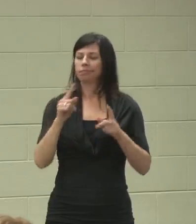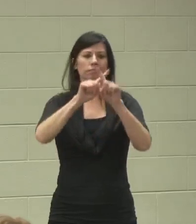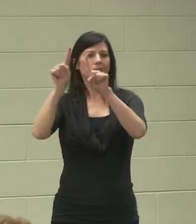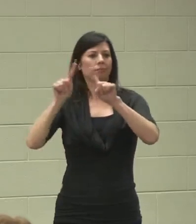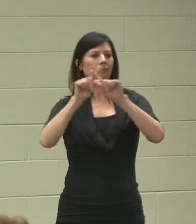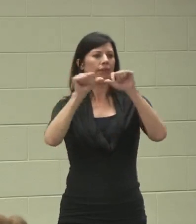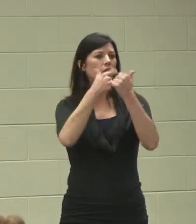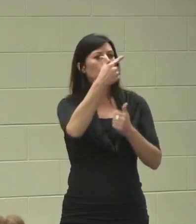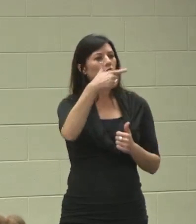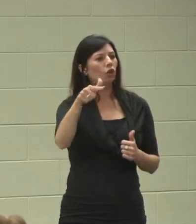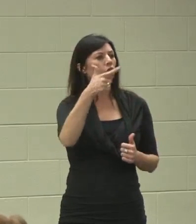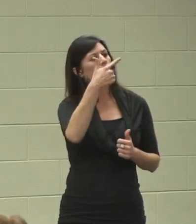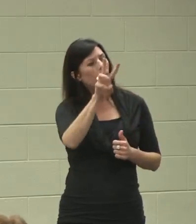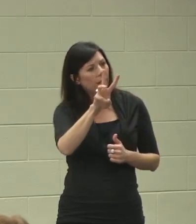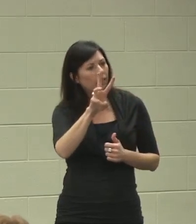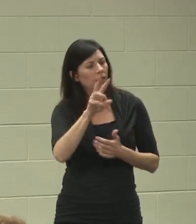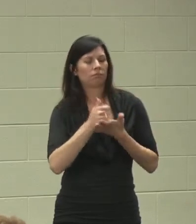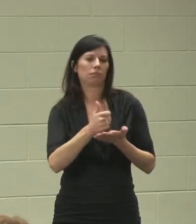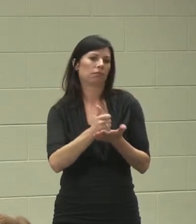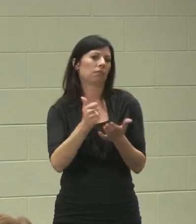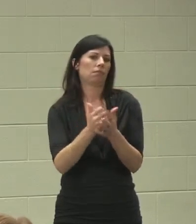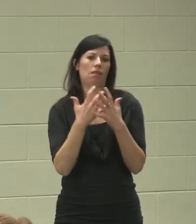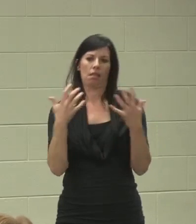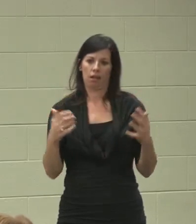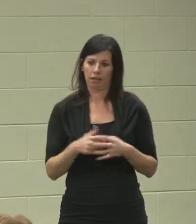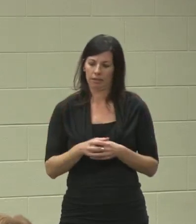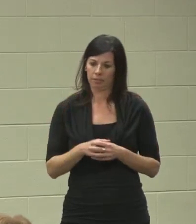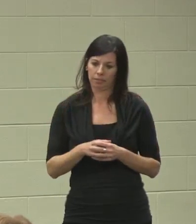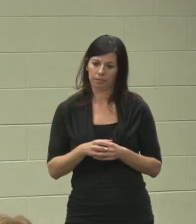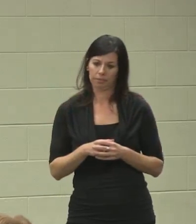like Goodwill and bringing us to different forums